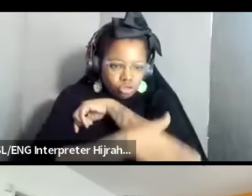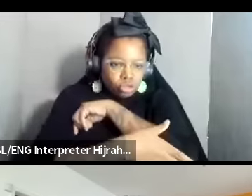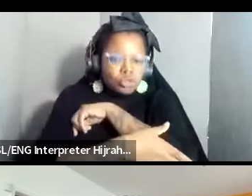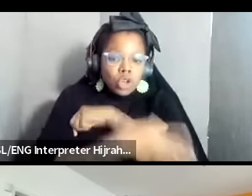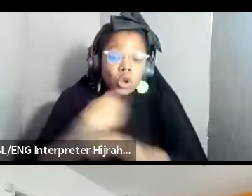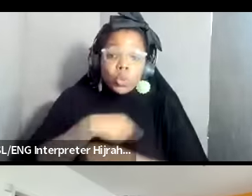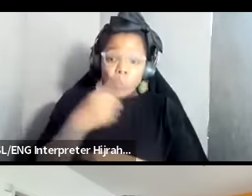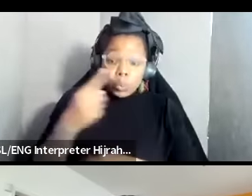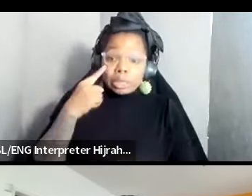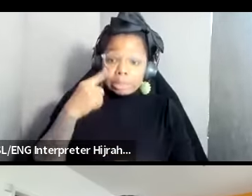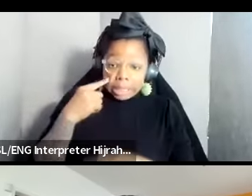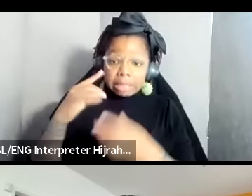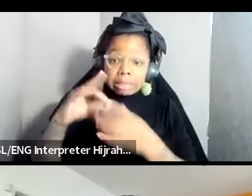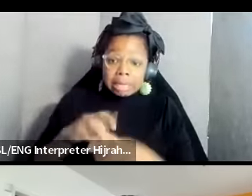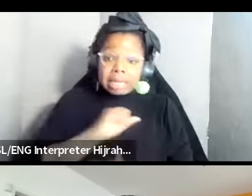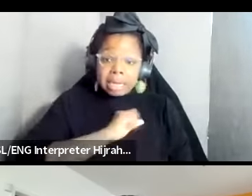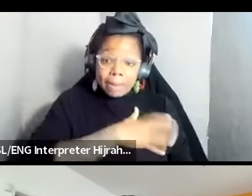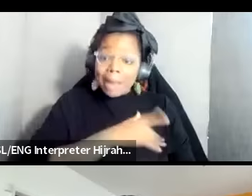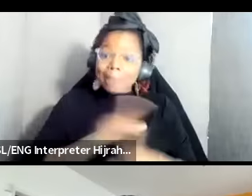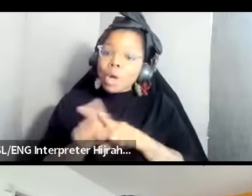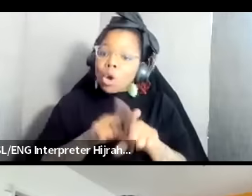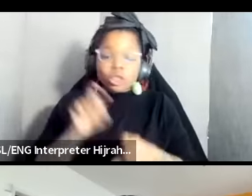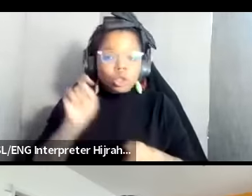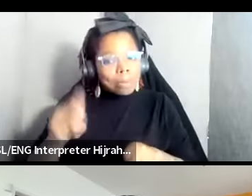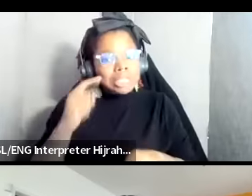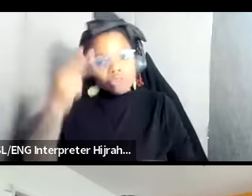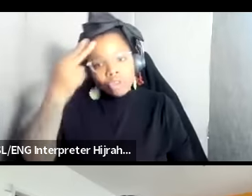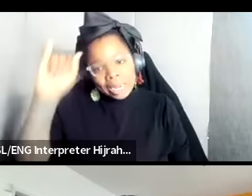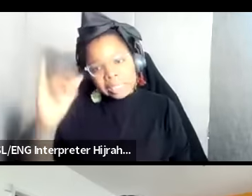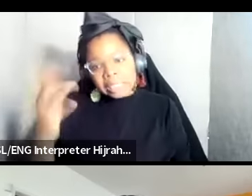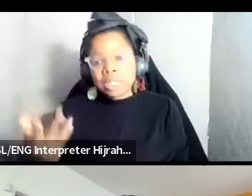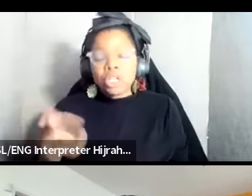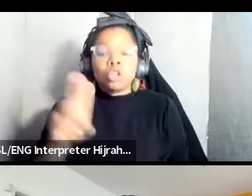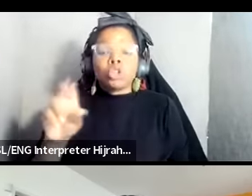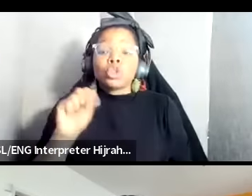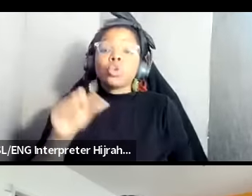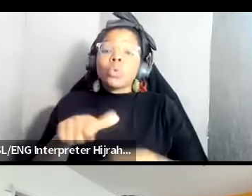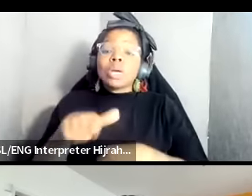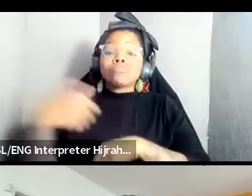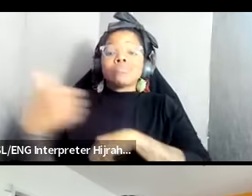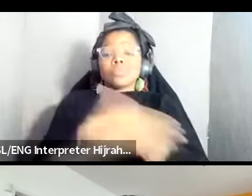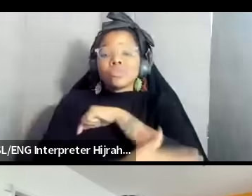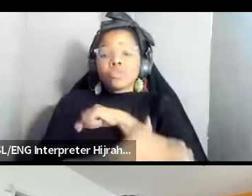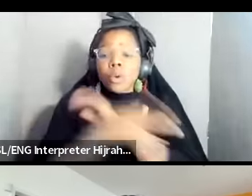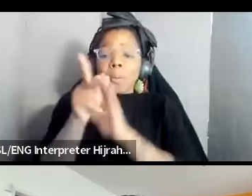but the same thing for Haiti right is that um US foreign policy is actually still something that we